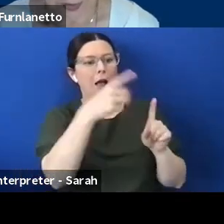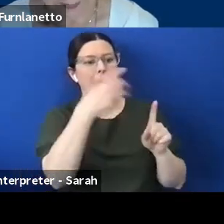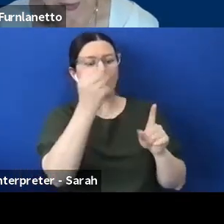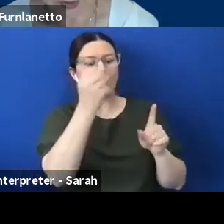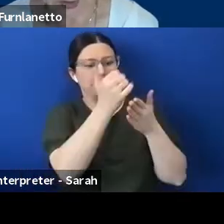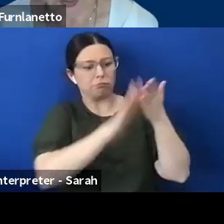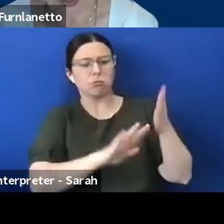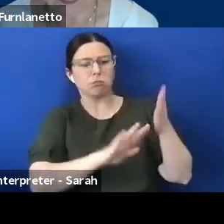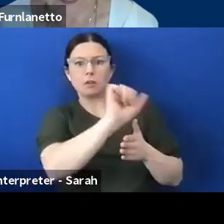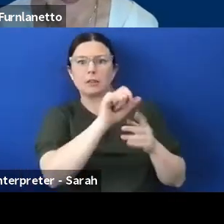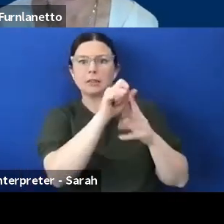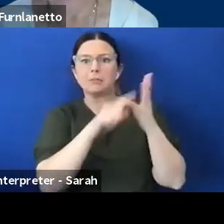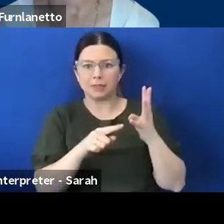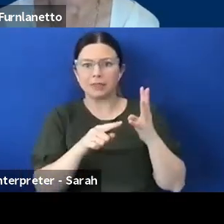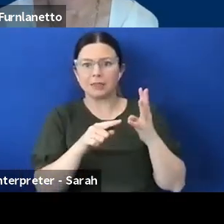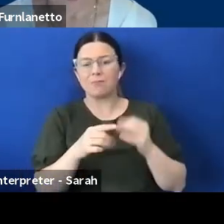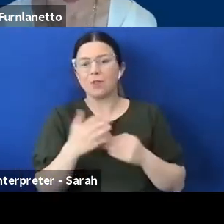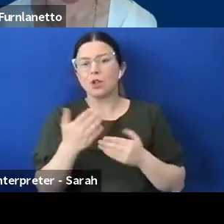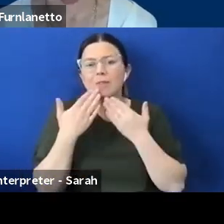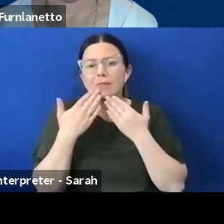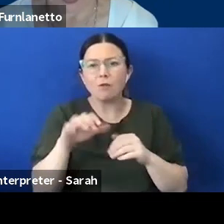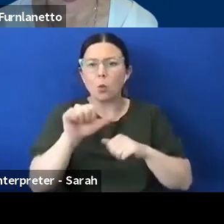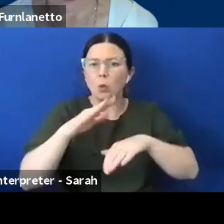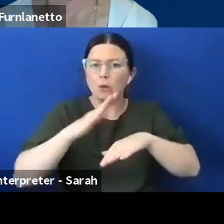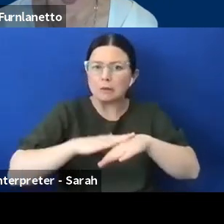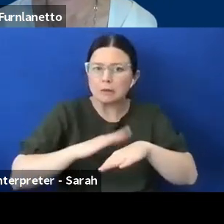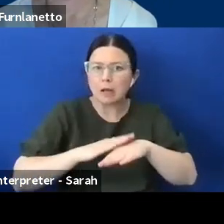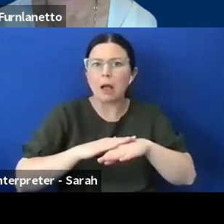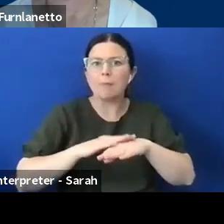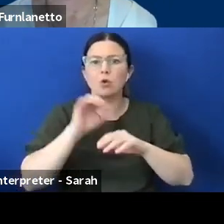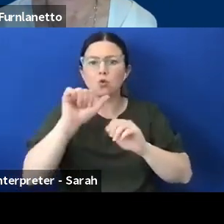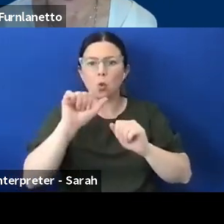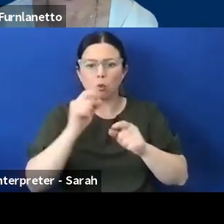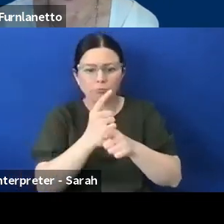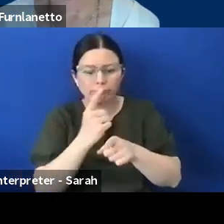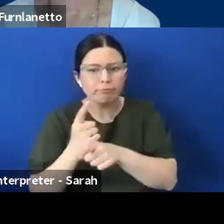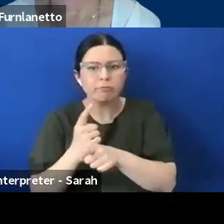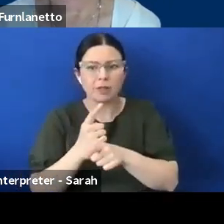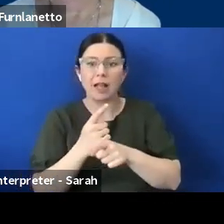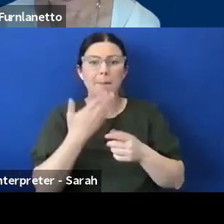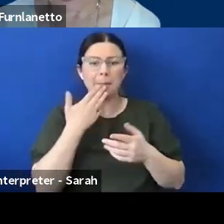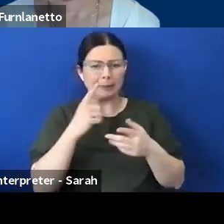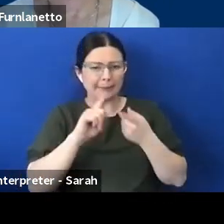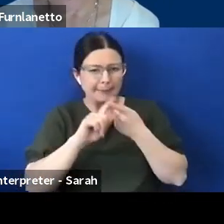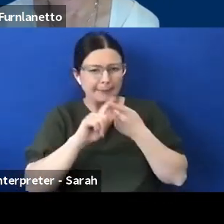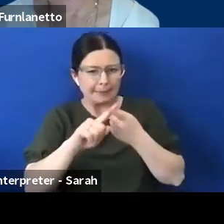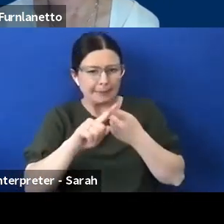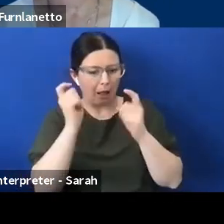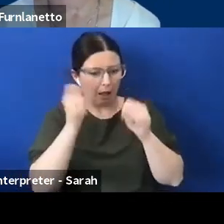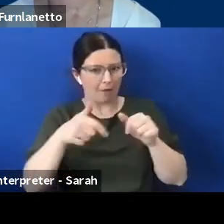and contribution let's keep the conversation going post this event and remember diversity is a fact,